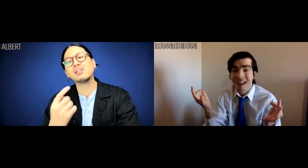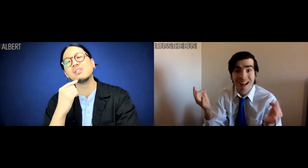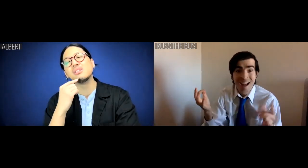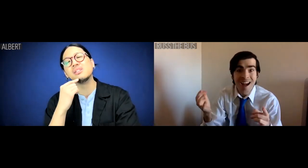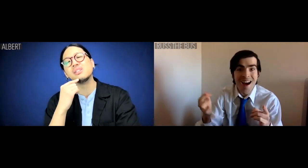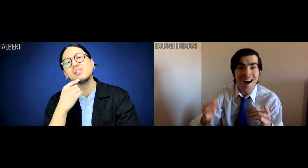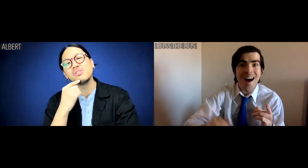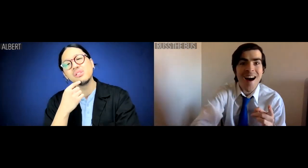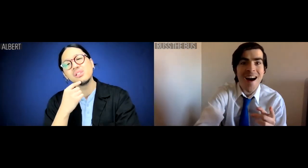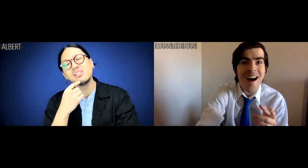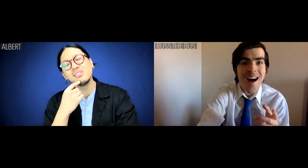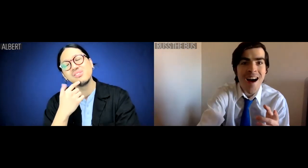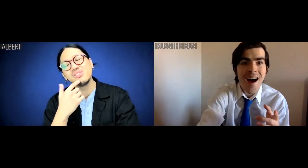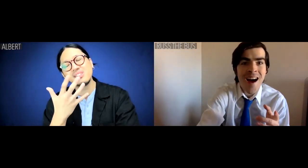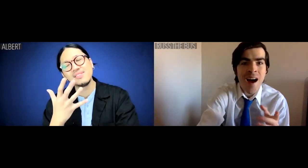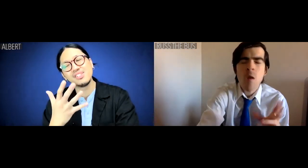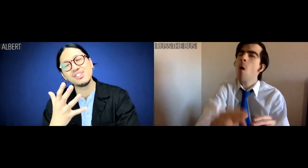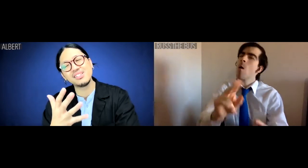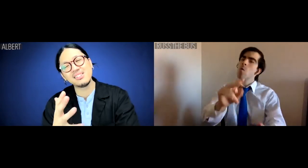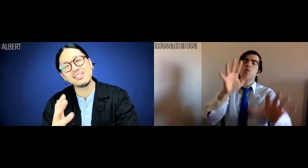Albert: Russ.